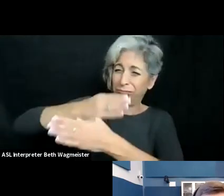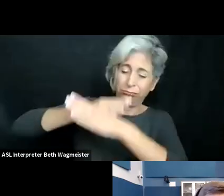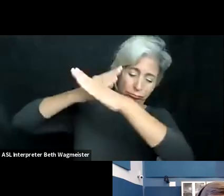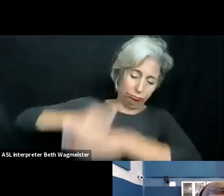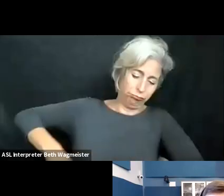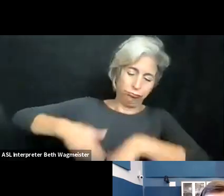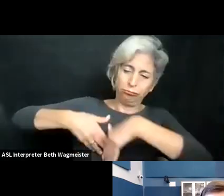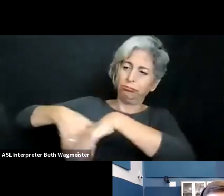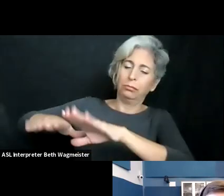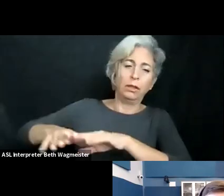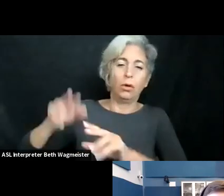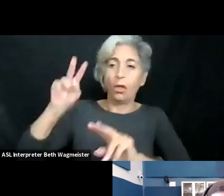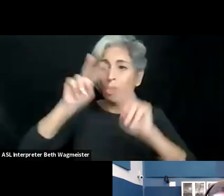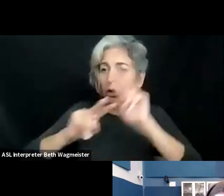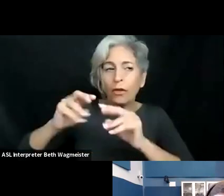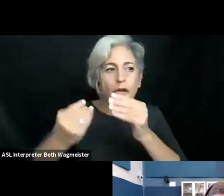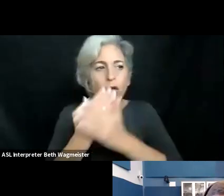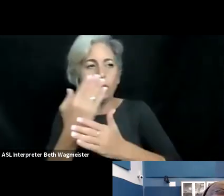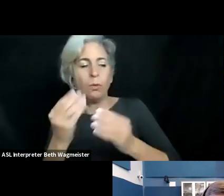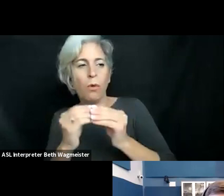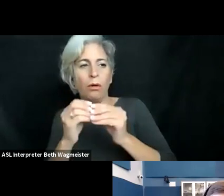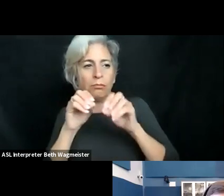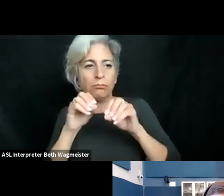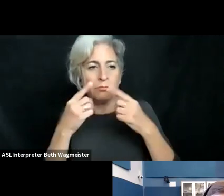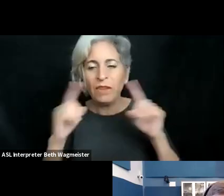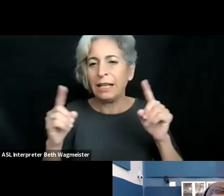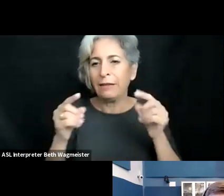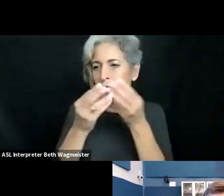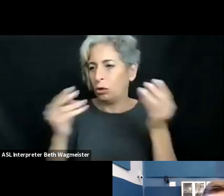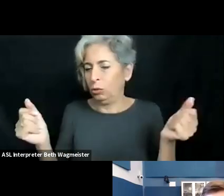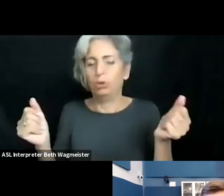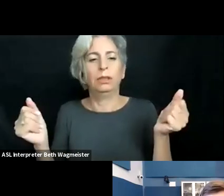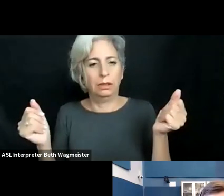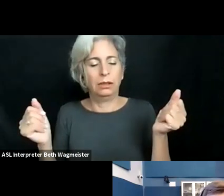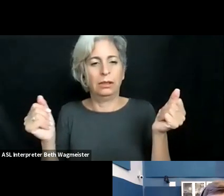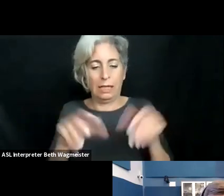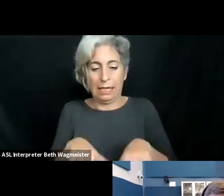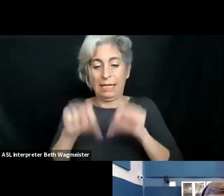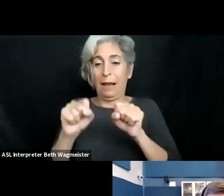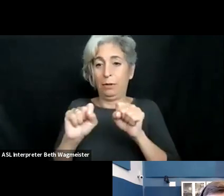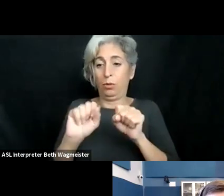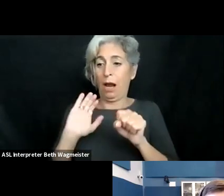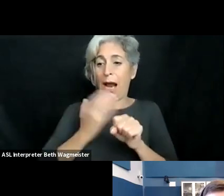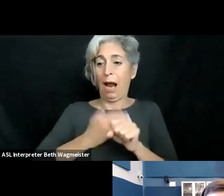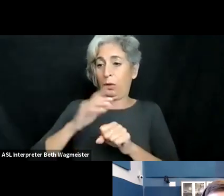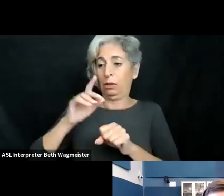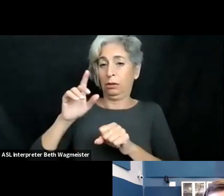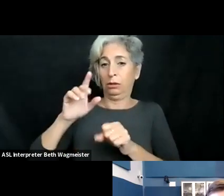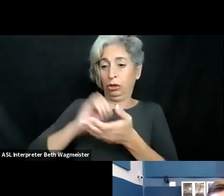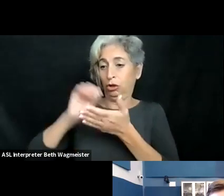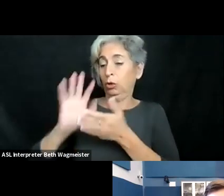all -- any discrimination, remove sensor and cognitive barriers, and on the other hand, we always look for a new more